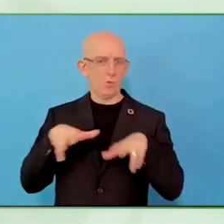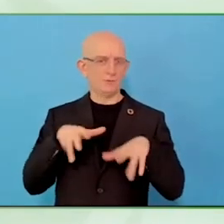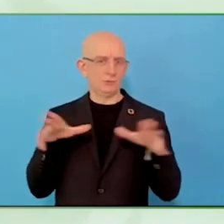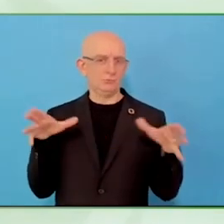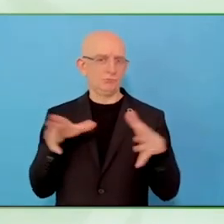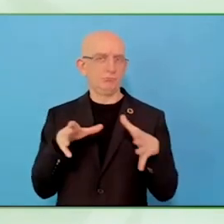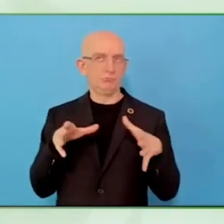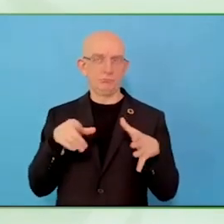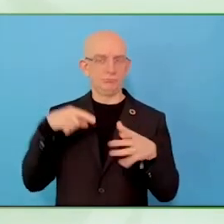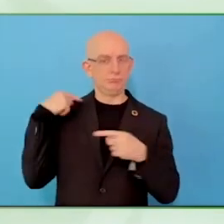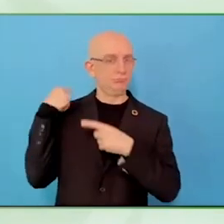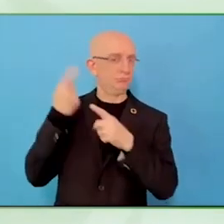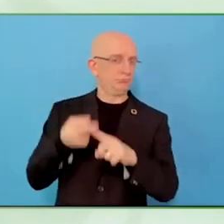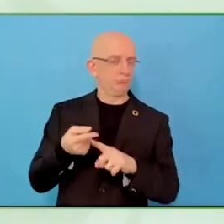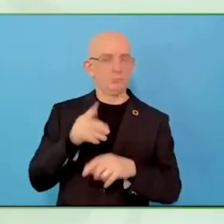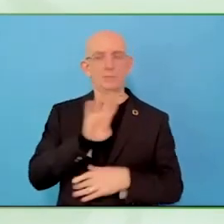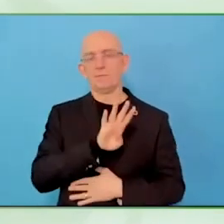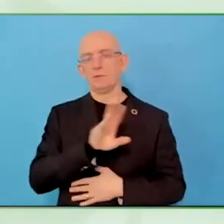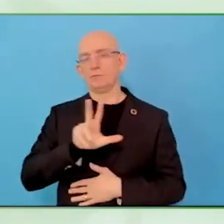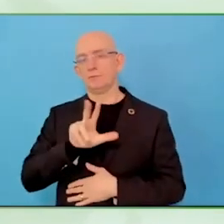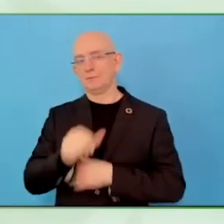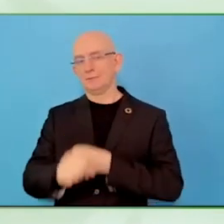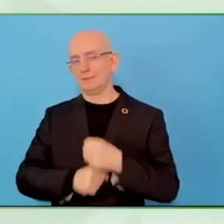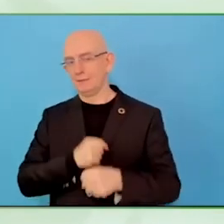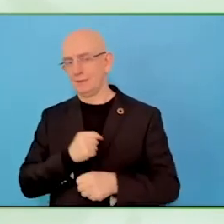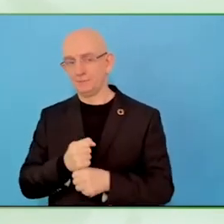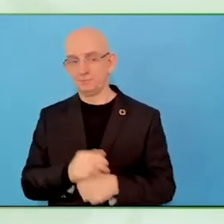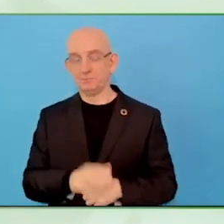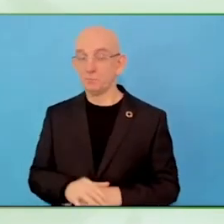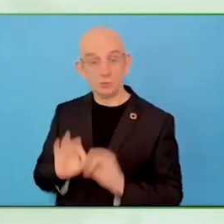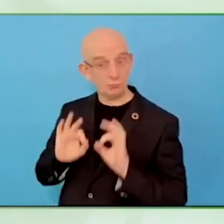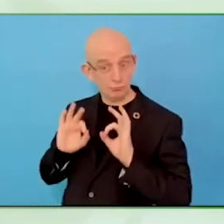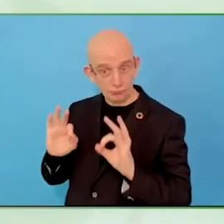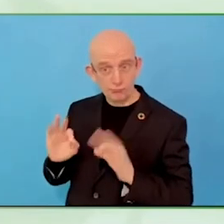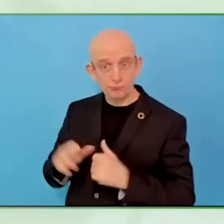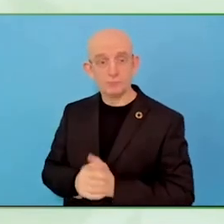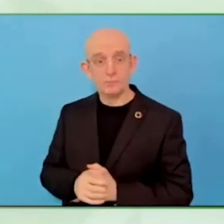Tell us a little bit about the model you use to run this program.